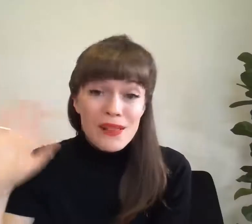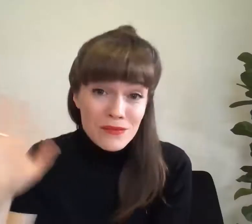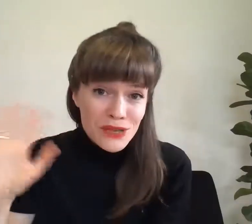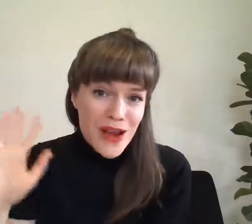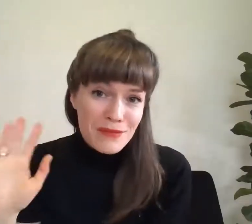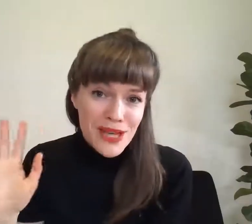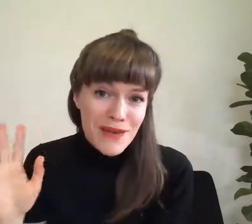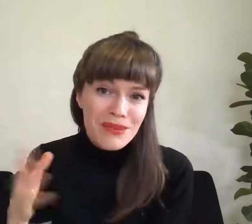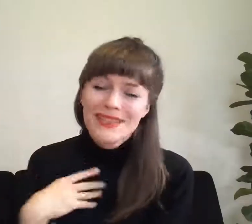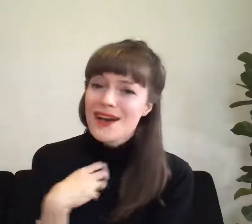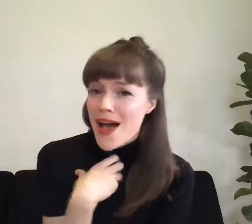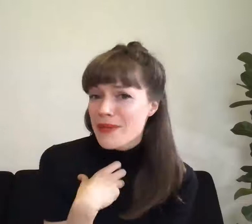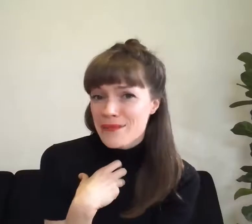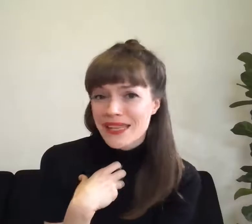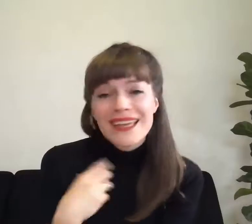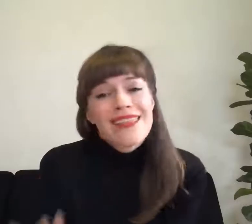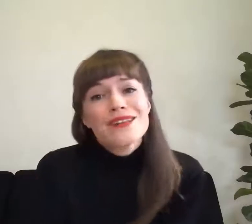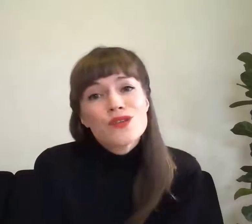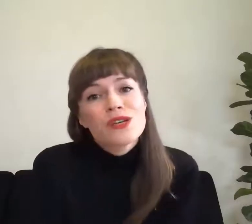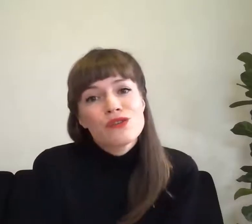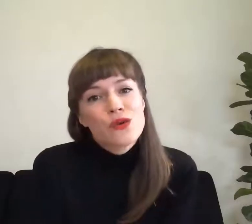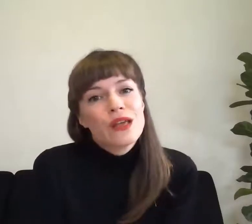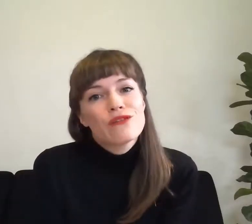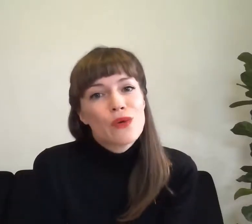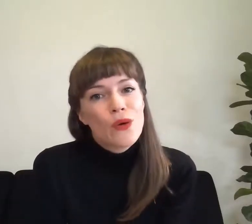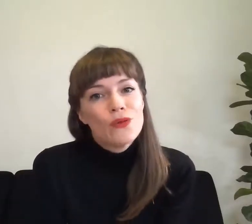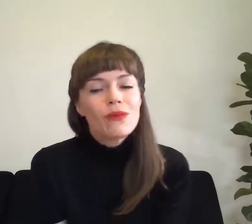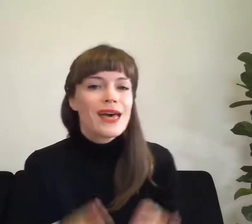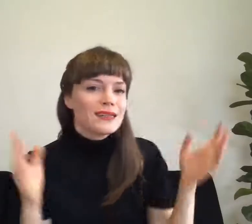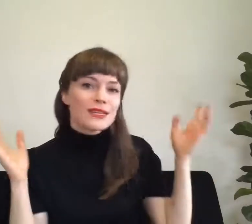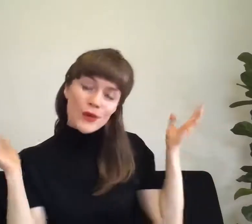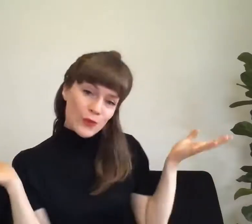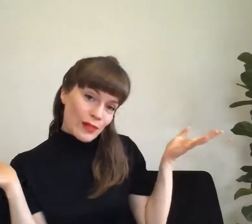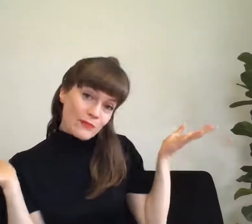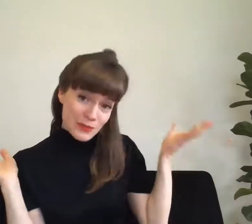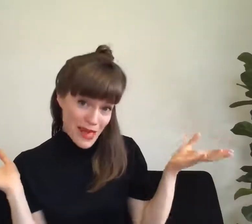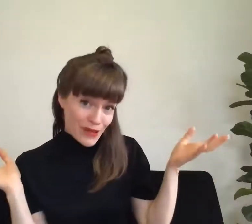Welcome to rhyme time. I'm Emily. Thanks so much for joining from home and welcome to my home